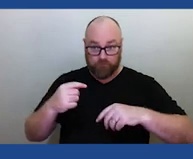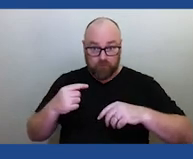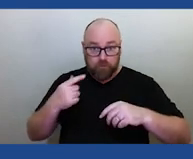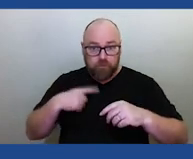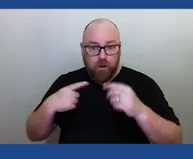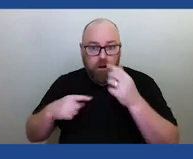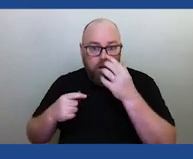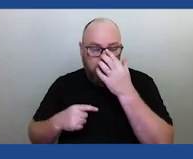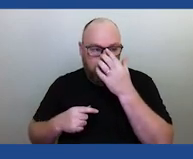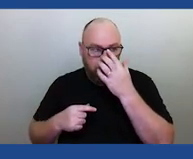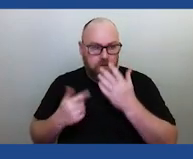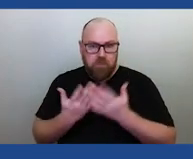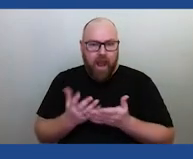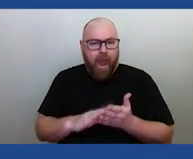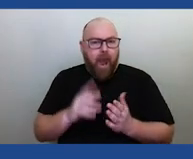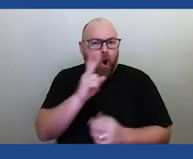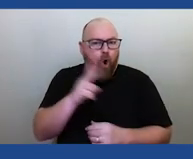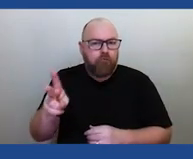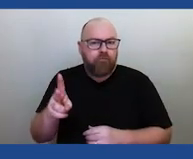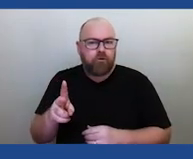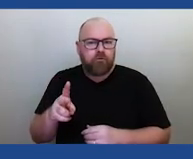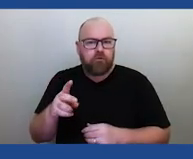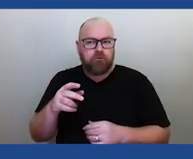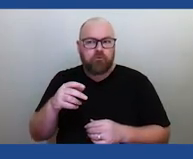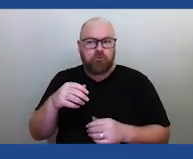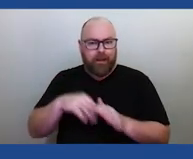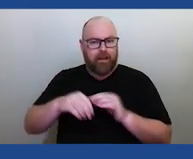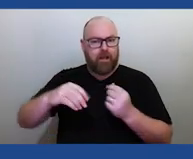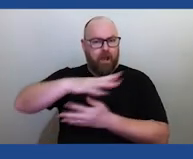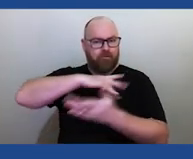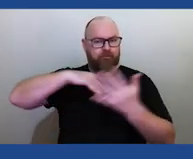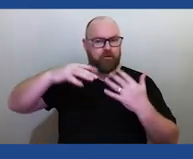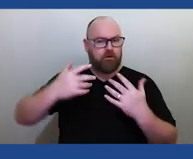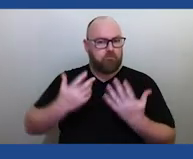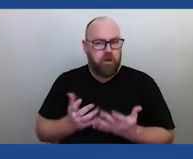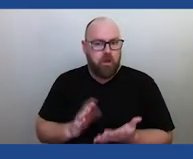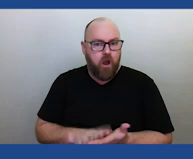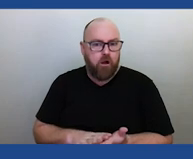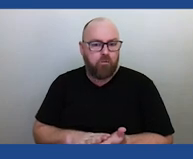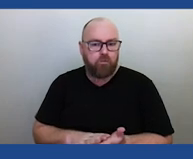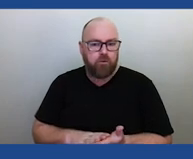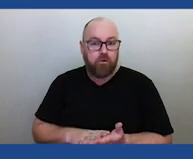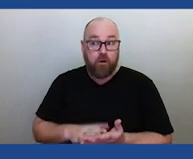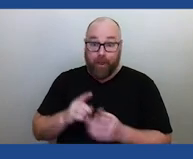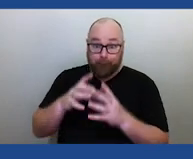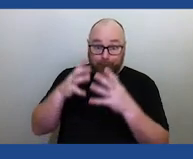coming into the atmosphere, different sizes? How destructive can these events be? What do we need to learn about them?